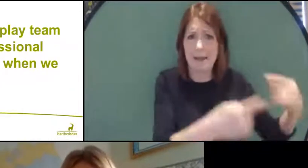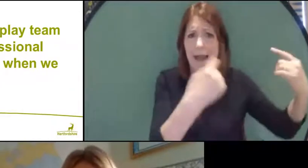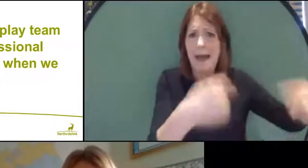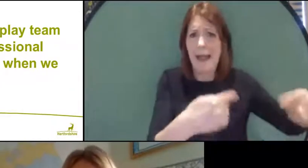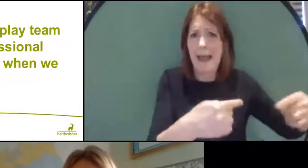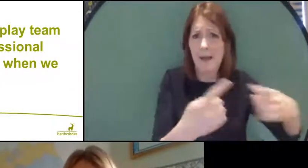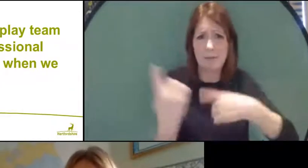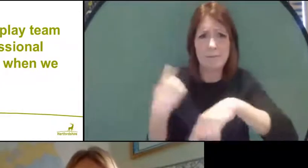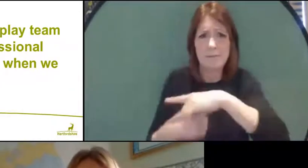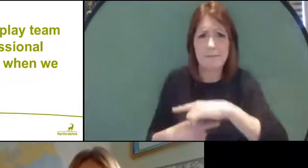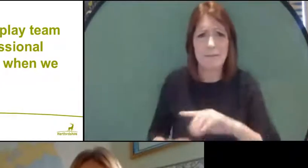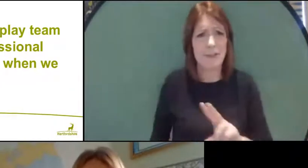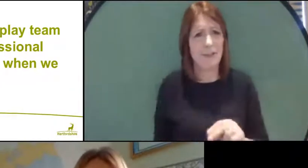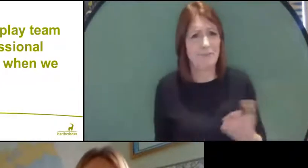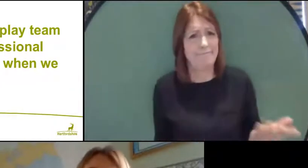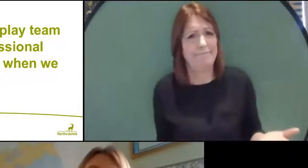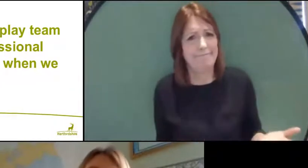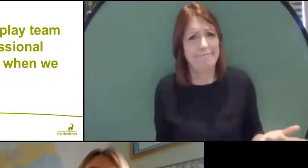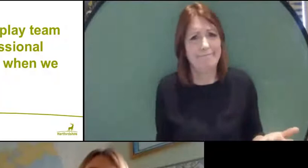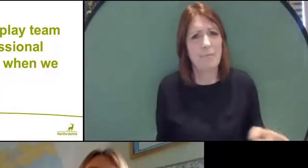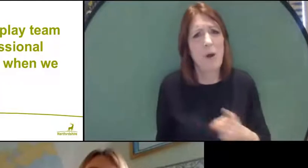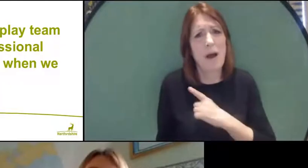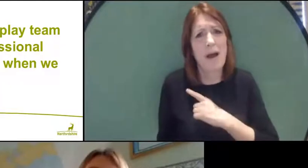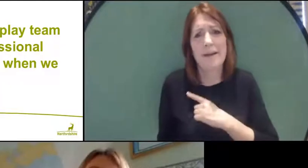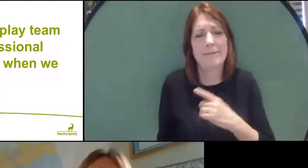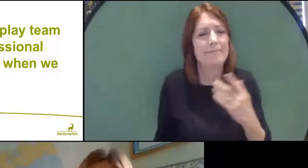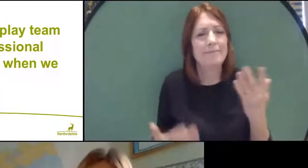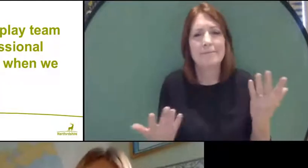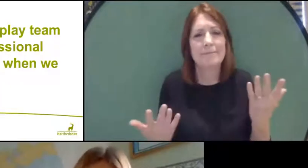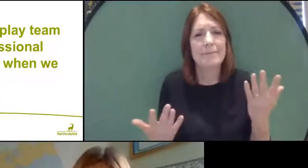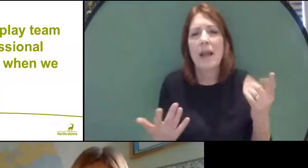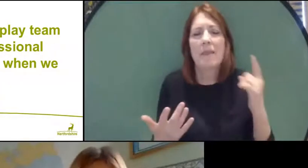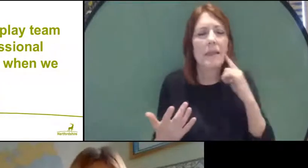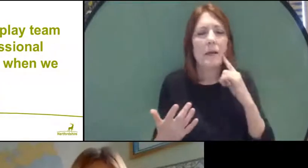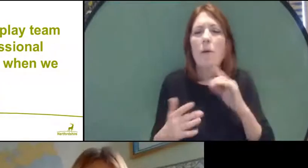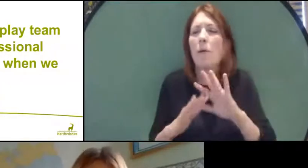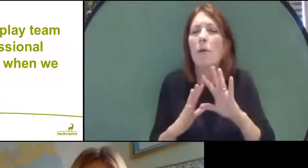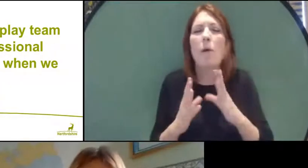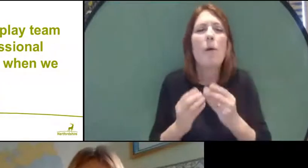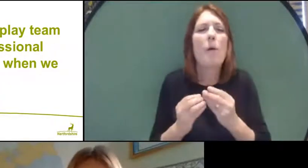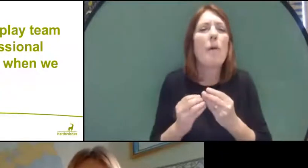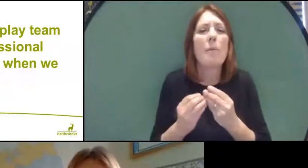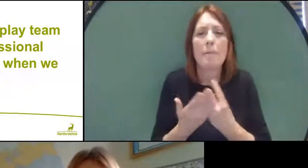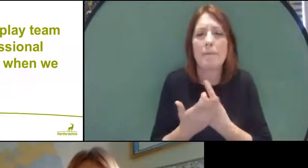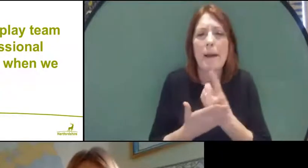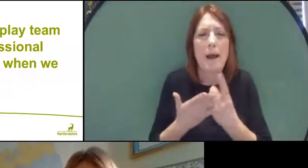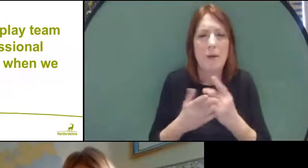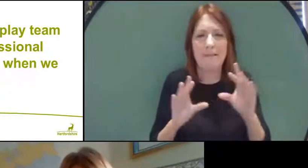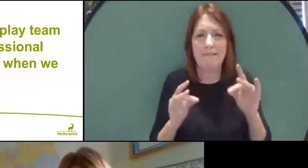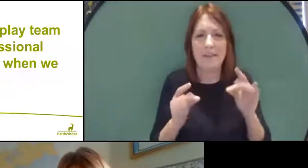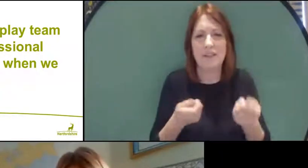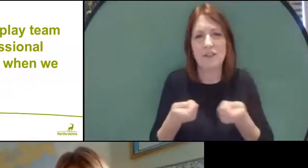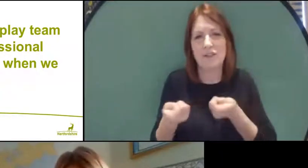it's simply down to infection control measures - which are easier to implement